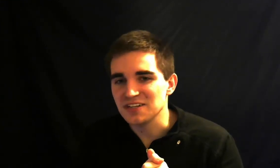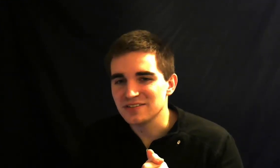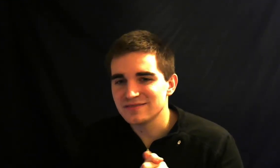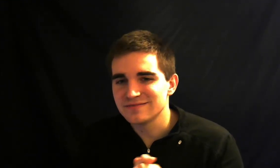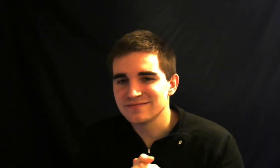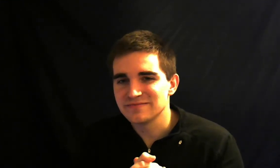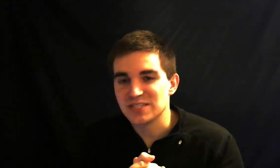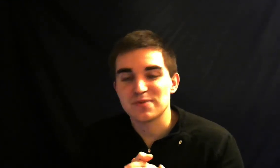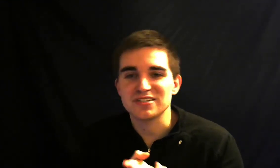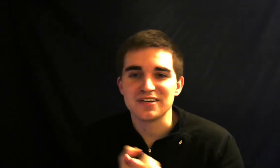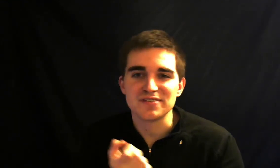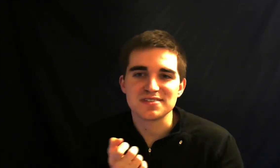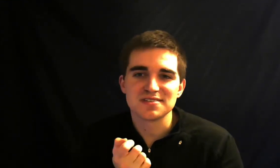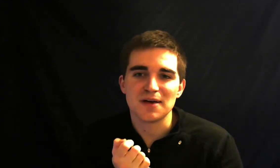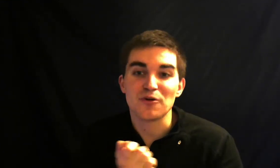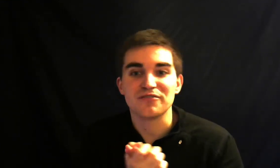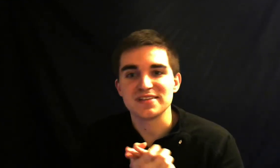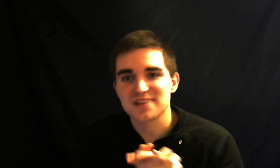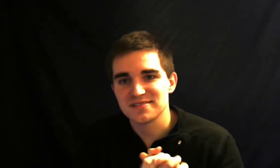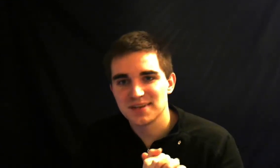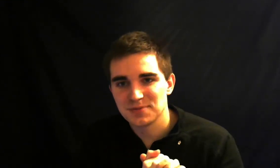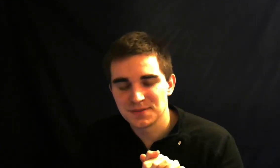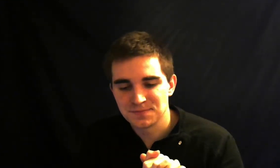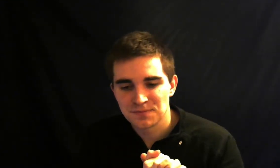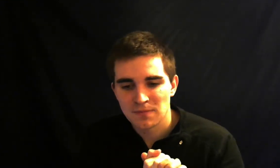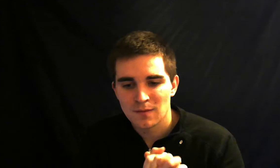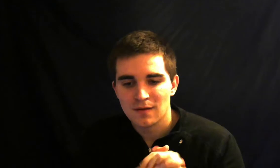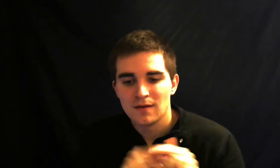especially if it's a more advanced concept